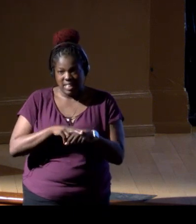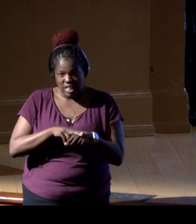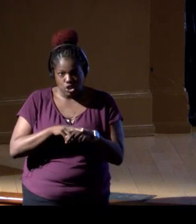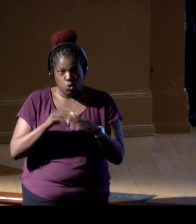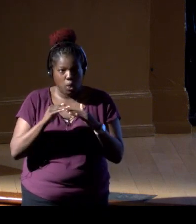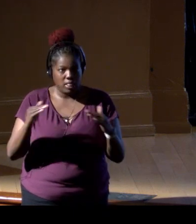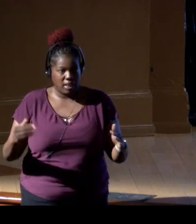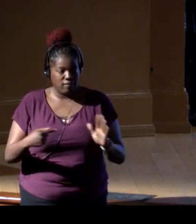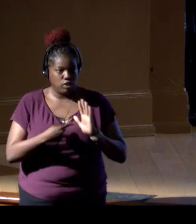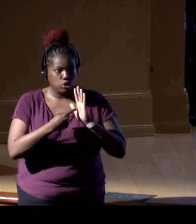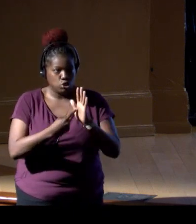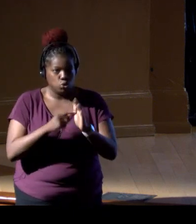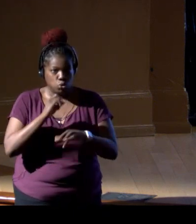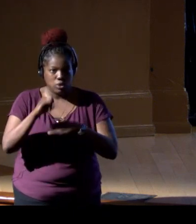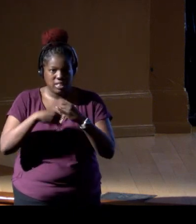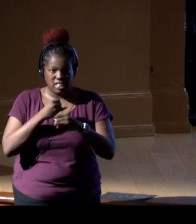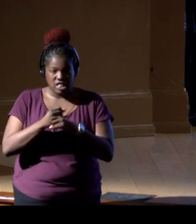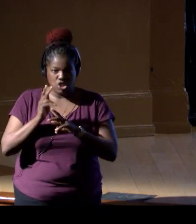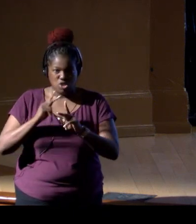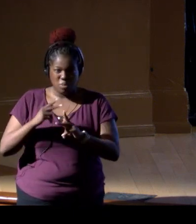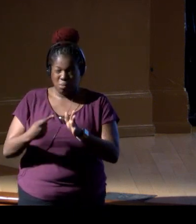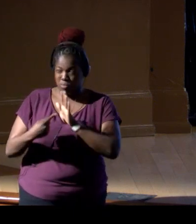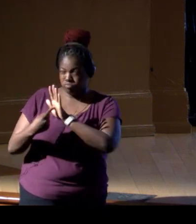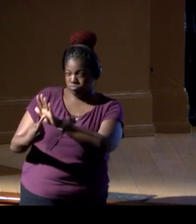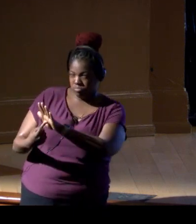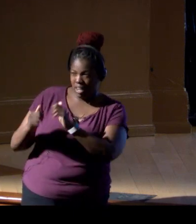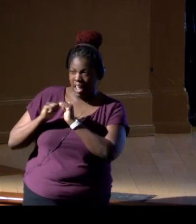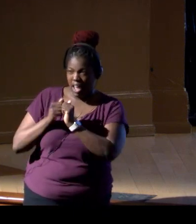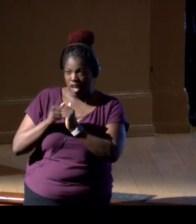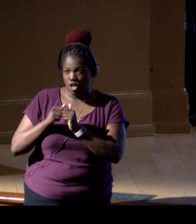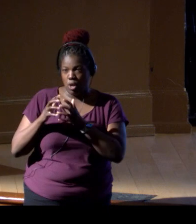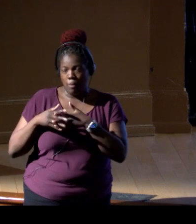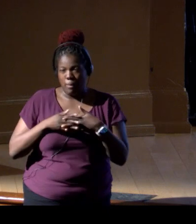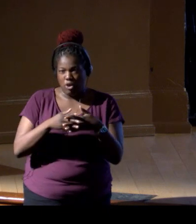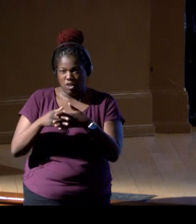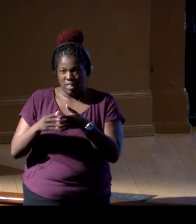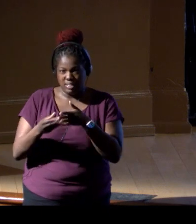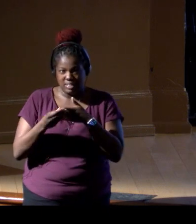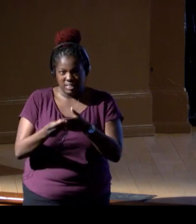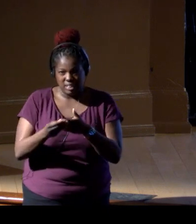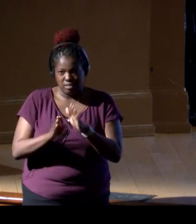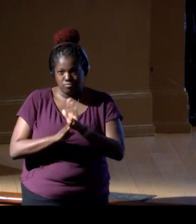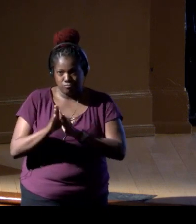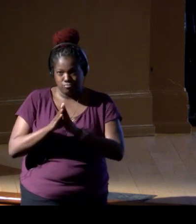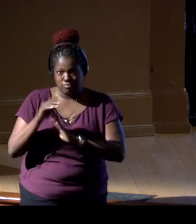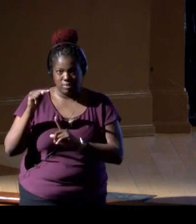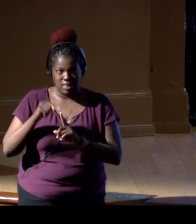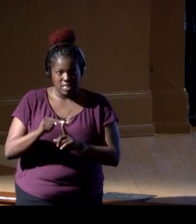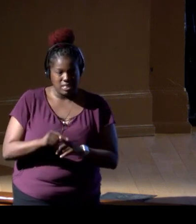and show to our international partners as well how the US is leading and advancing in this space.